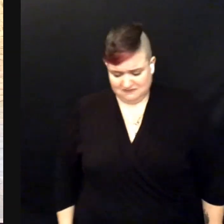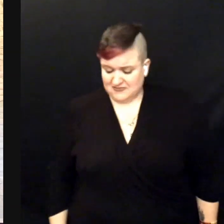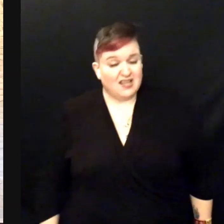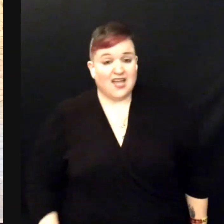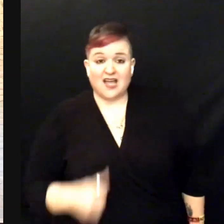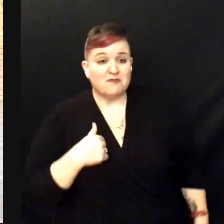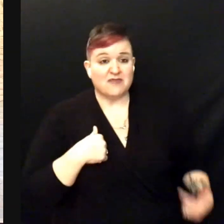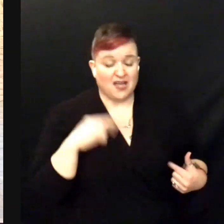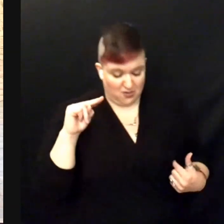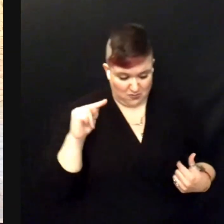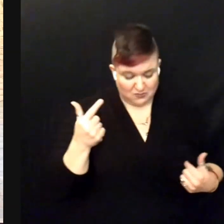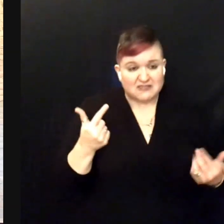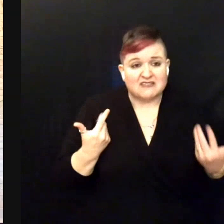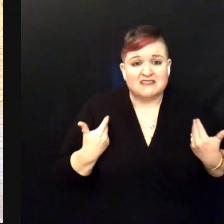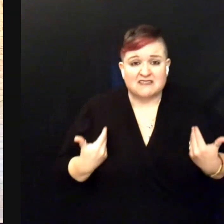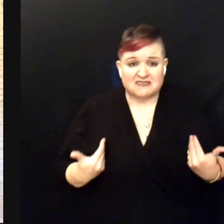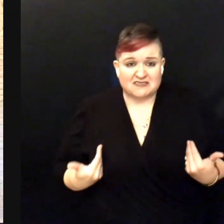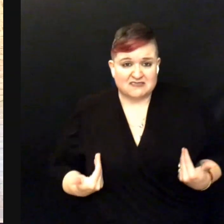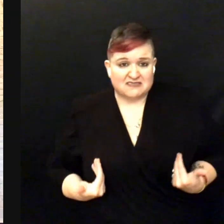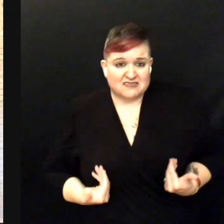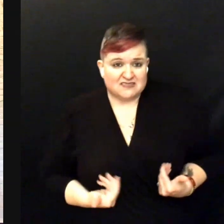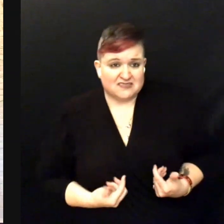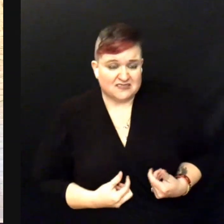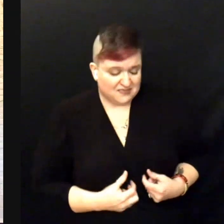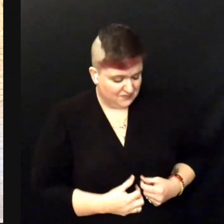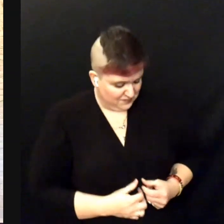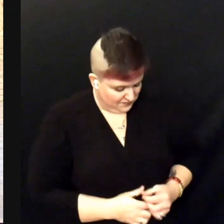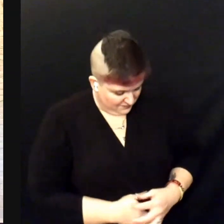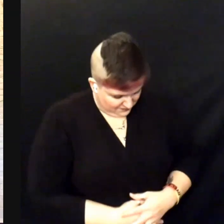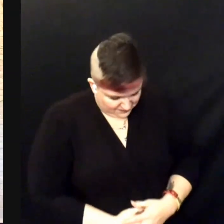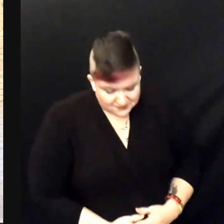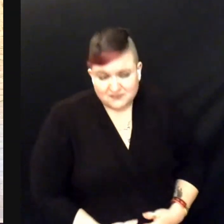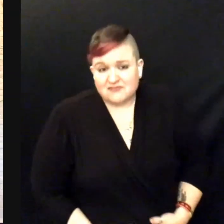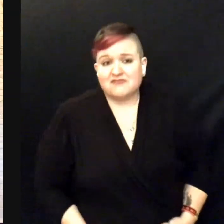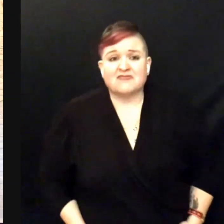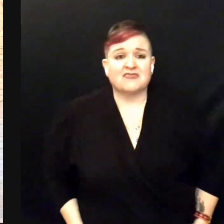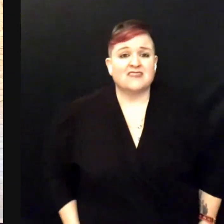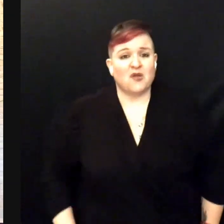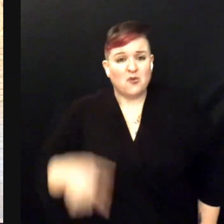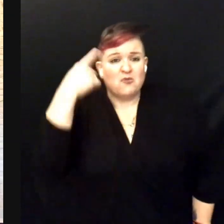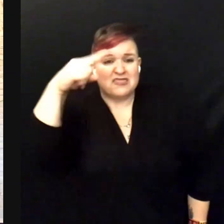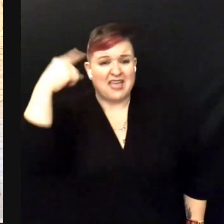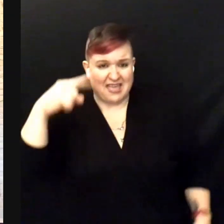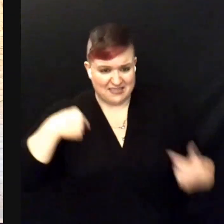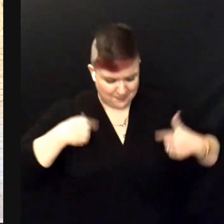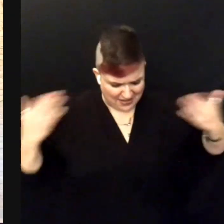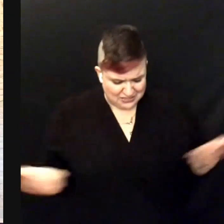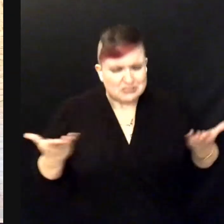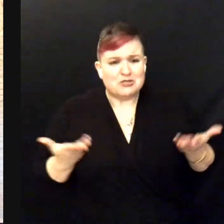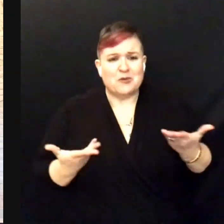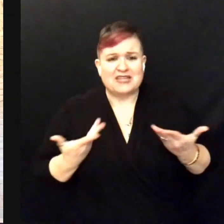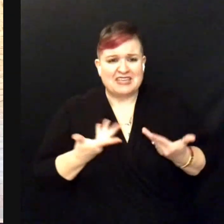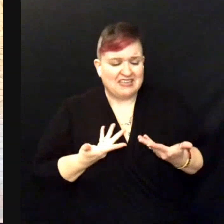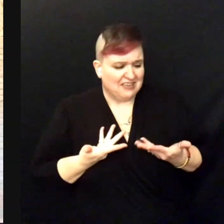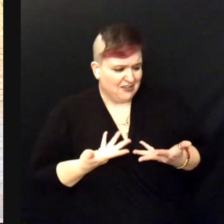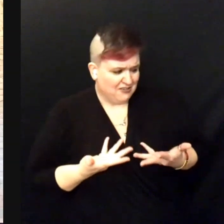I'm a weirdo What the hell am I doing here?